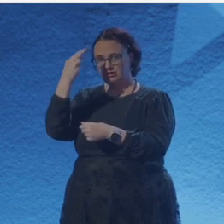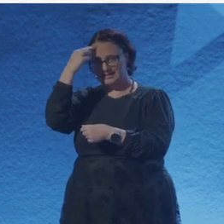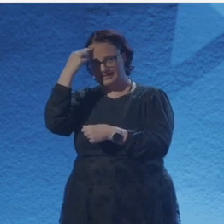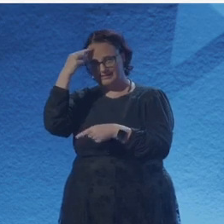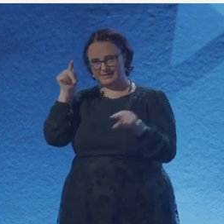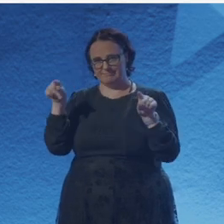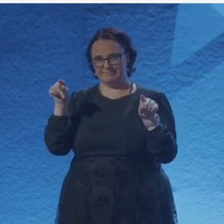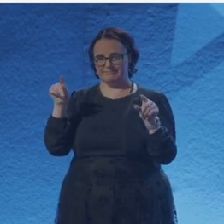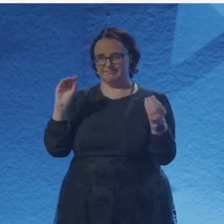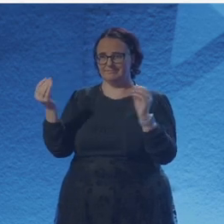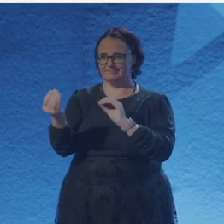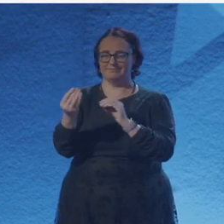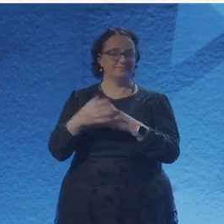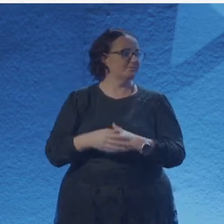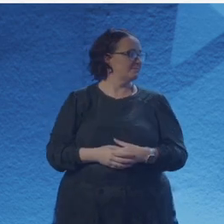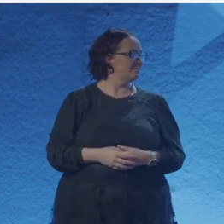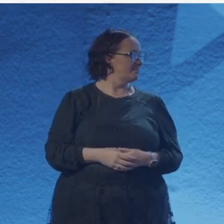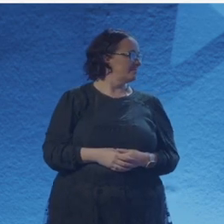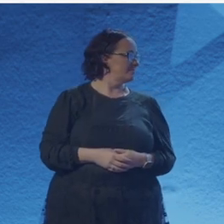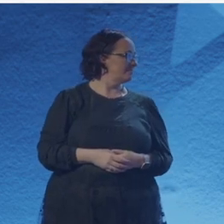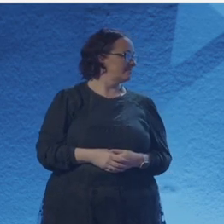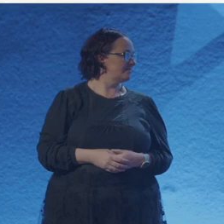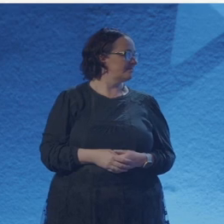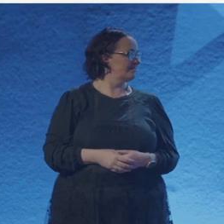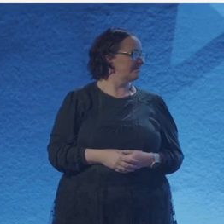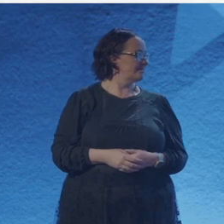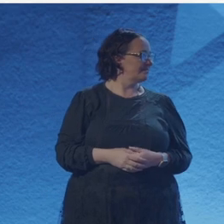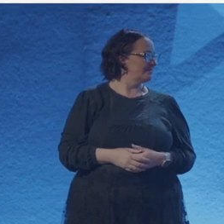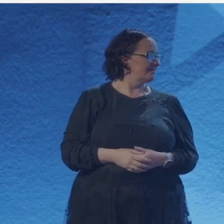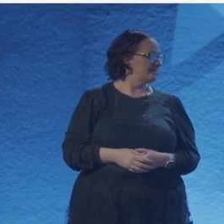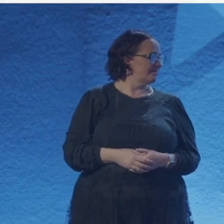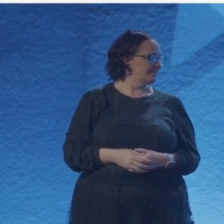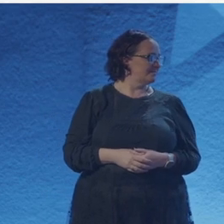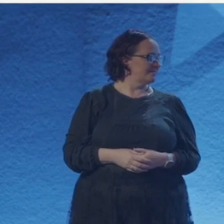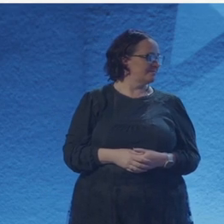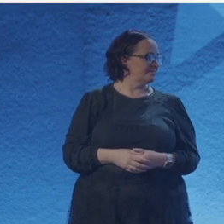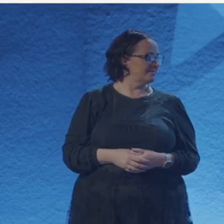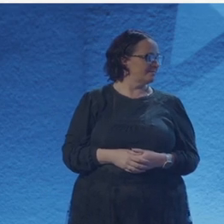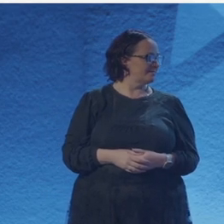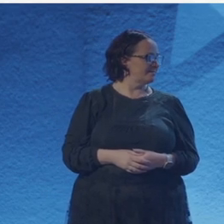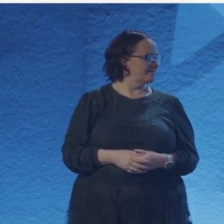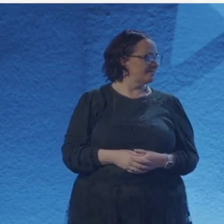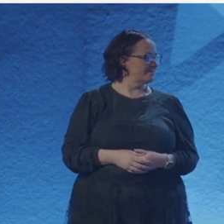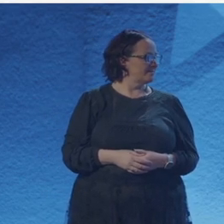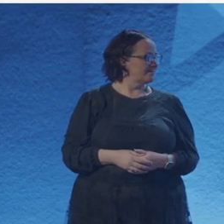and you present it in words that everyone can understand. In poetry, you take something that everybody knows already